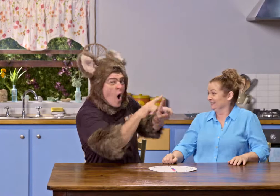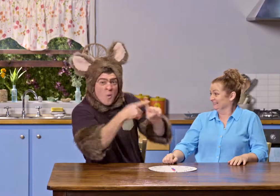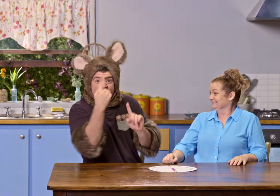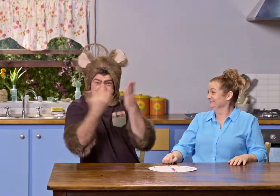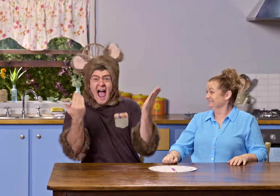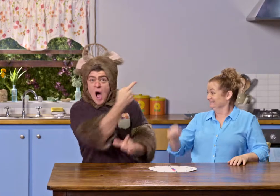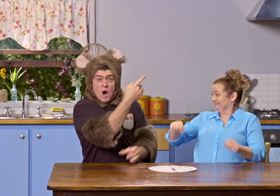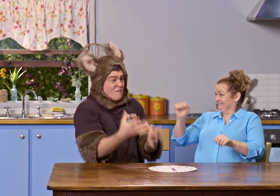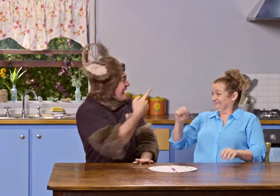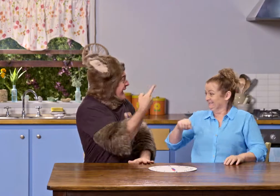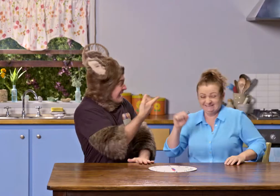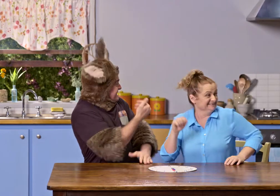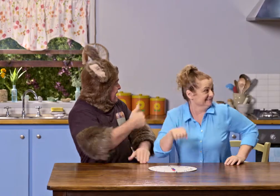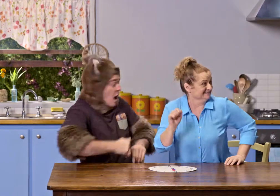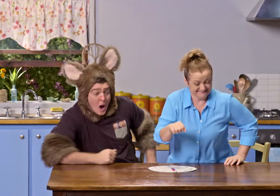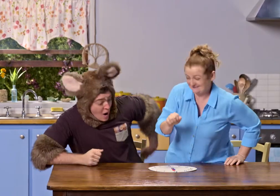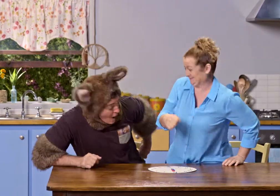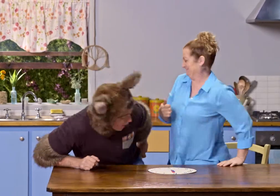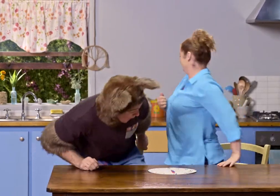It's 1 o'clock now - it's ready! Yes!